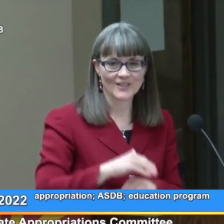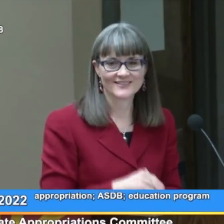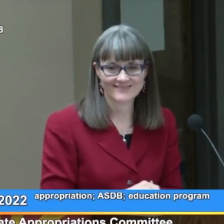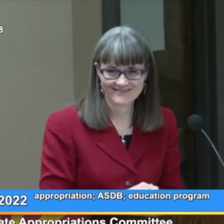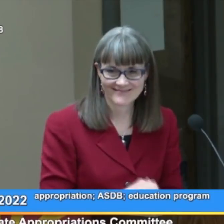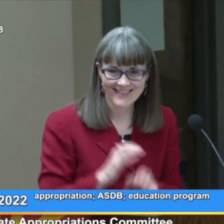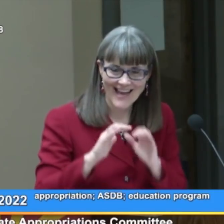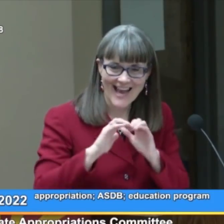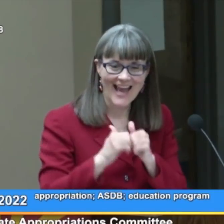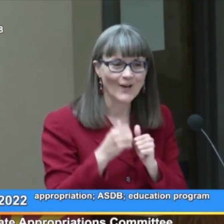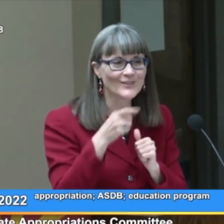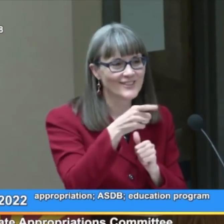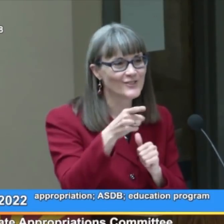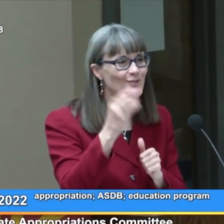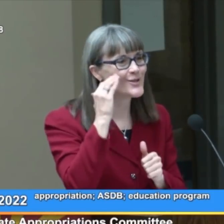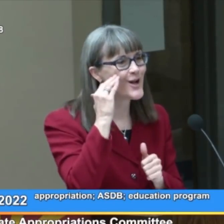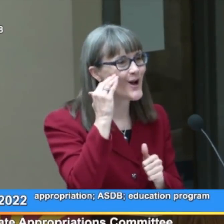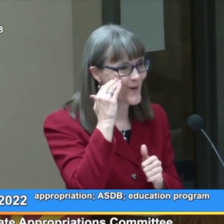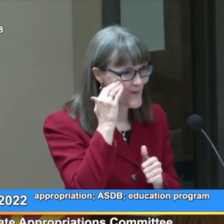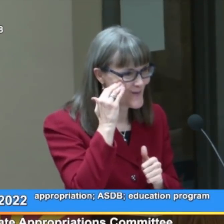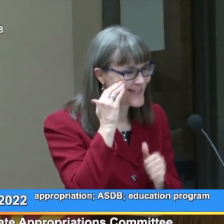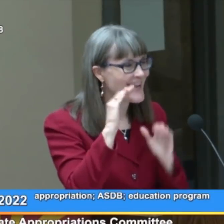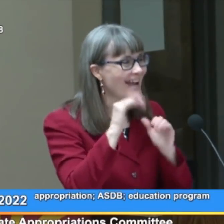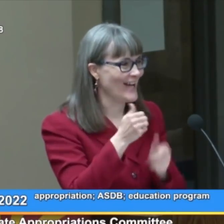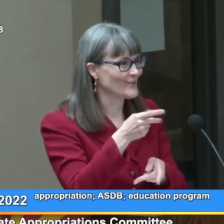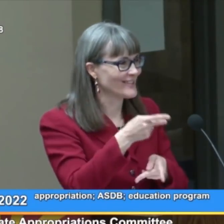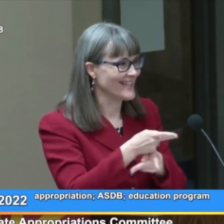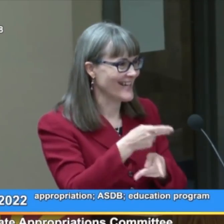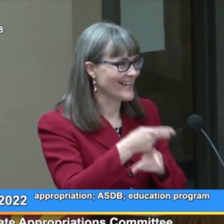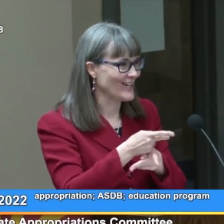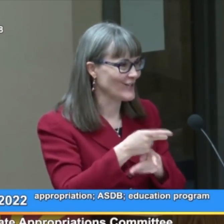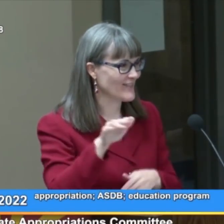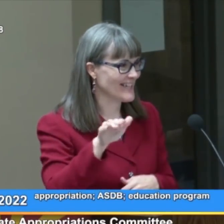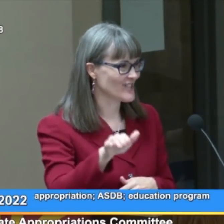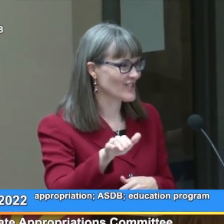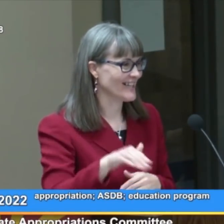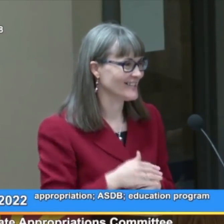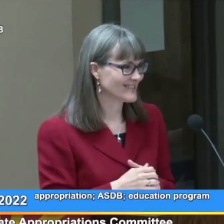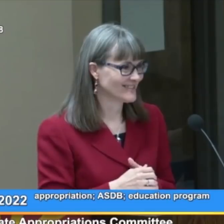how did you know how to take care of that child?